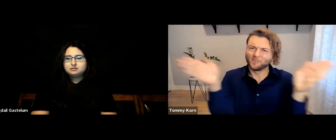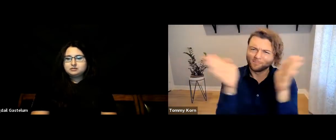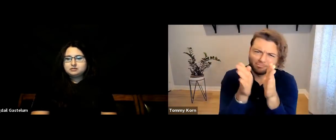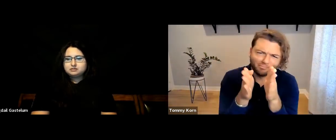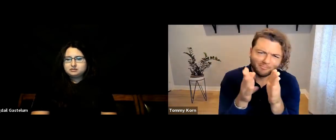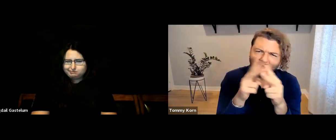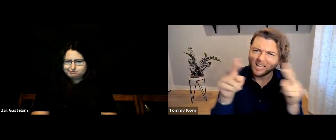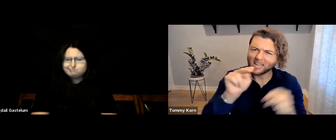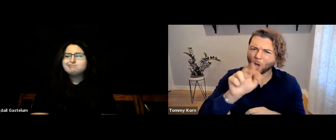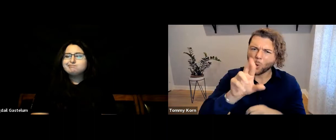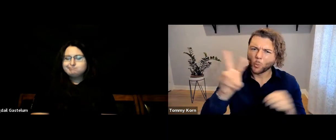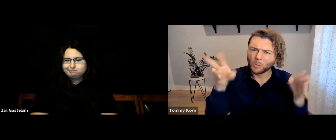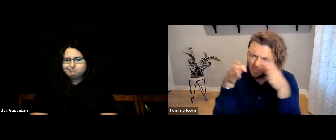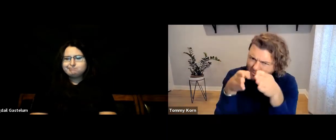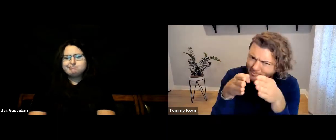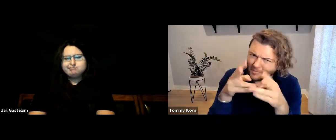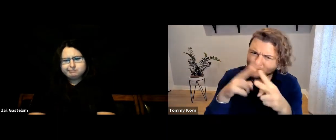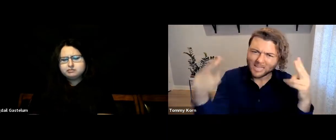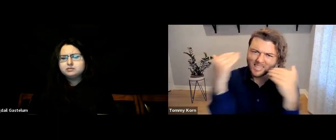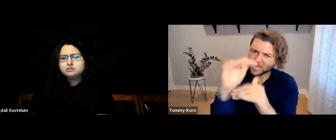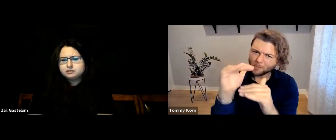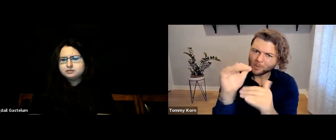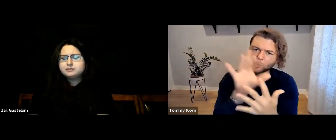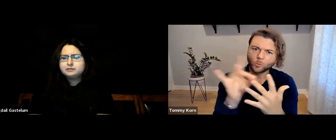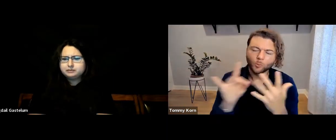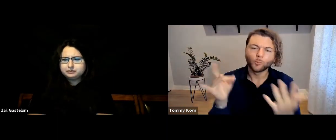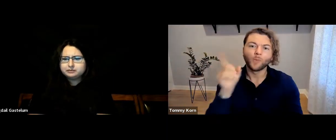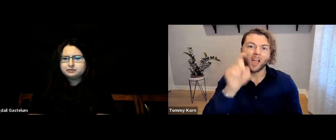and have this narrow range of very specific jobs available,